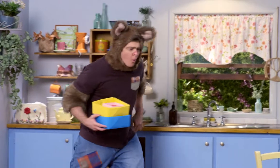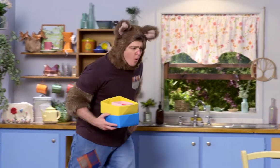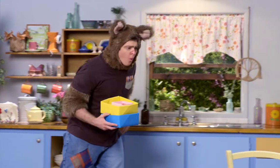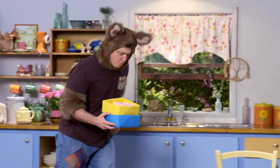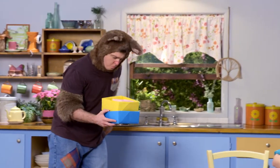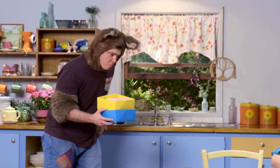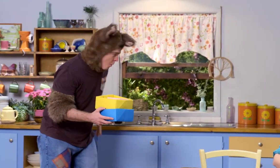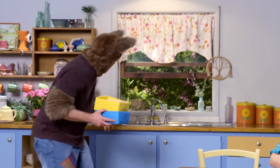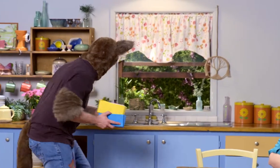Hmm.